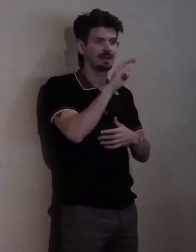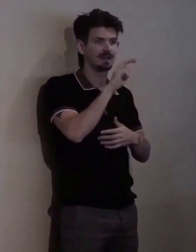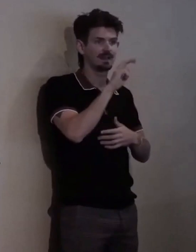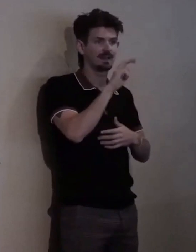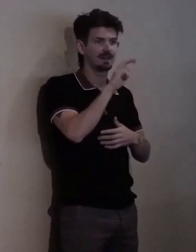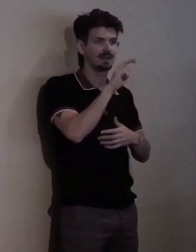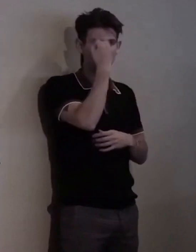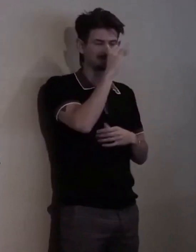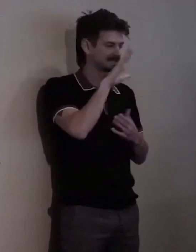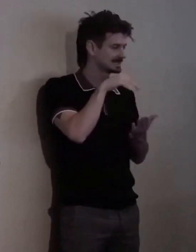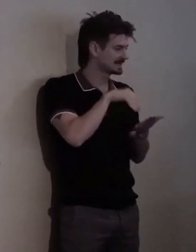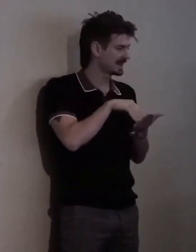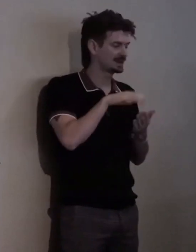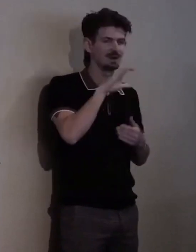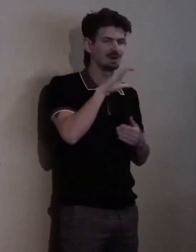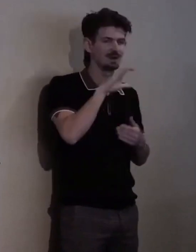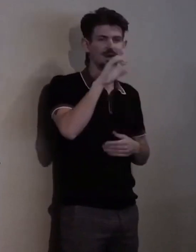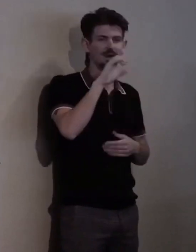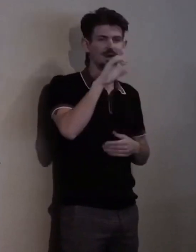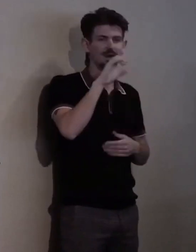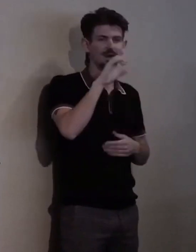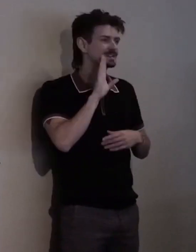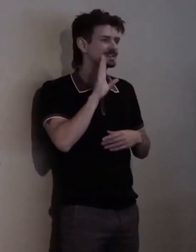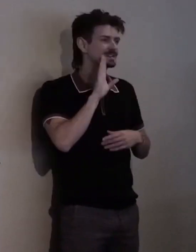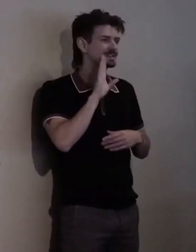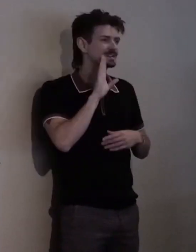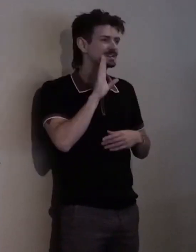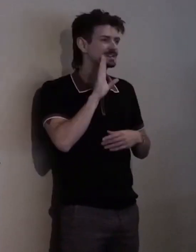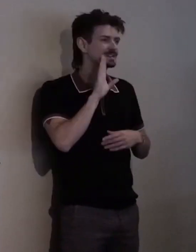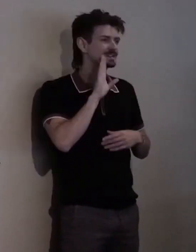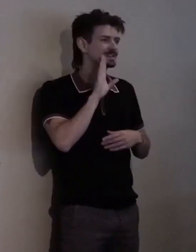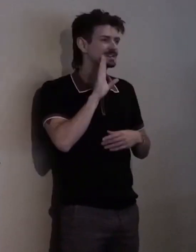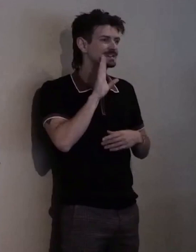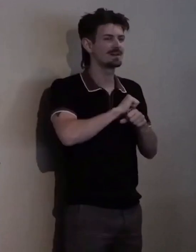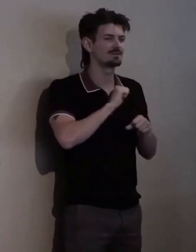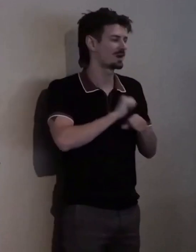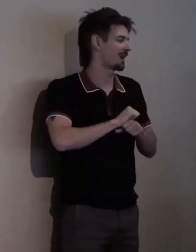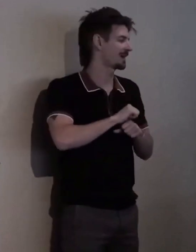Coors Field Red Rocks, Fiddler's Green,